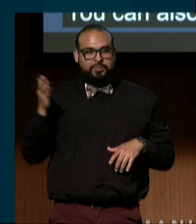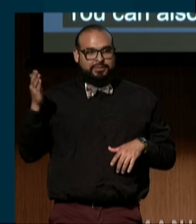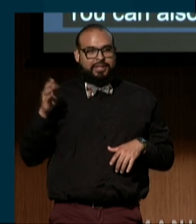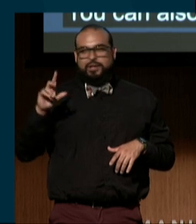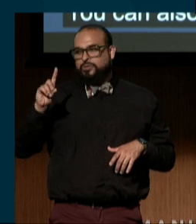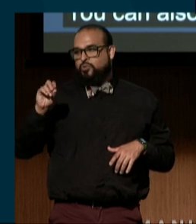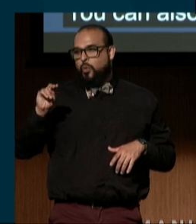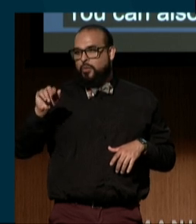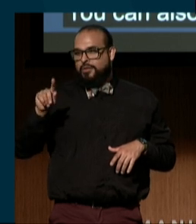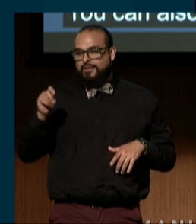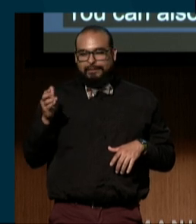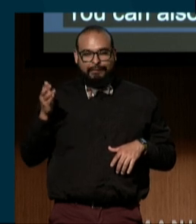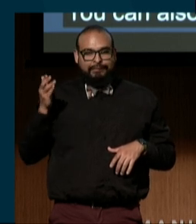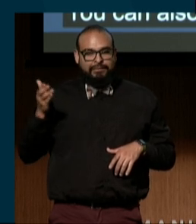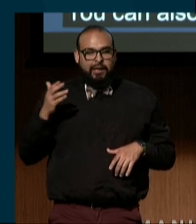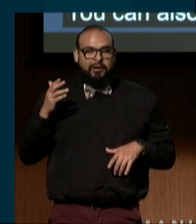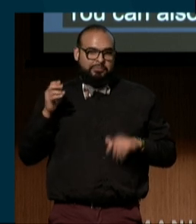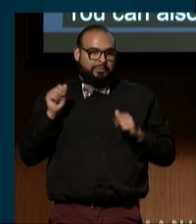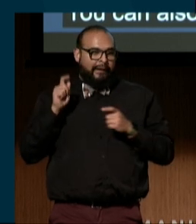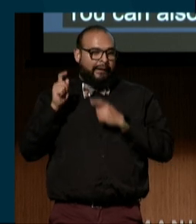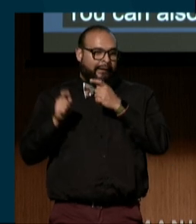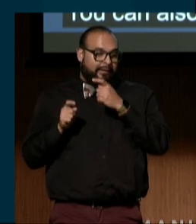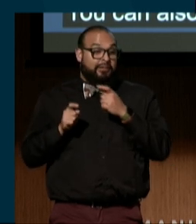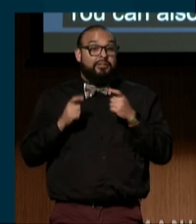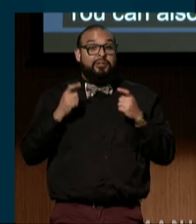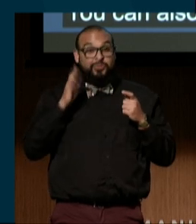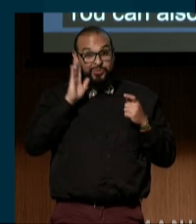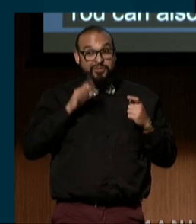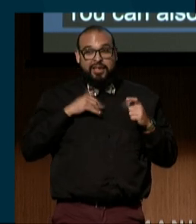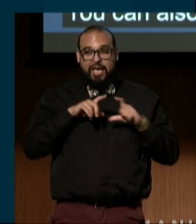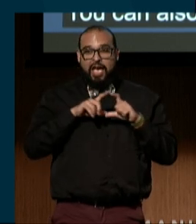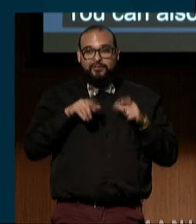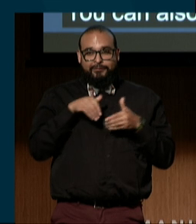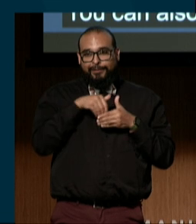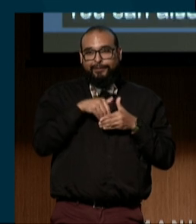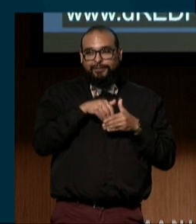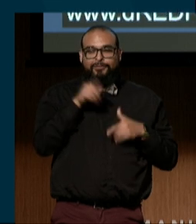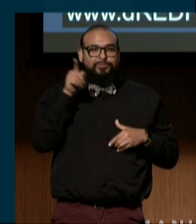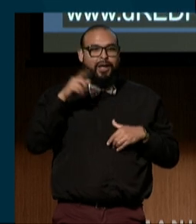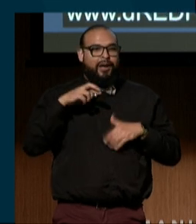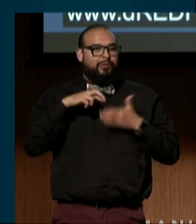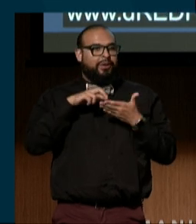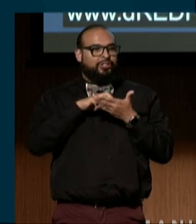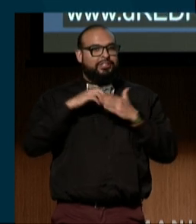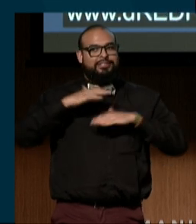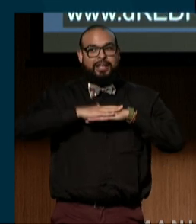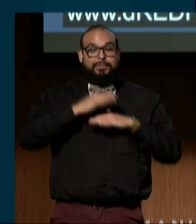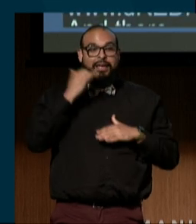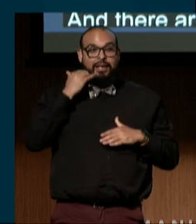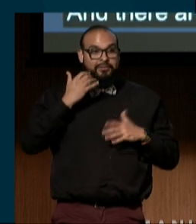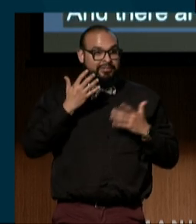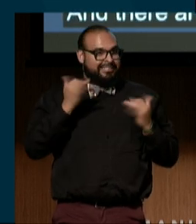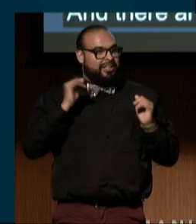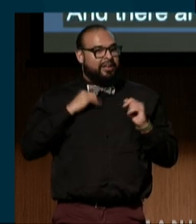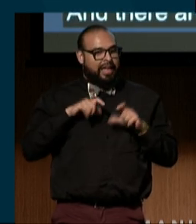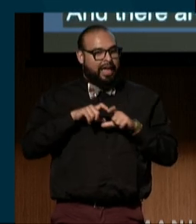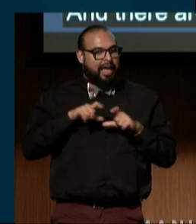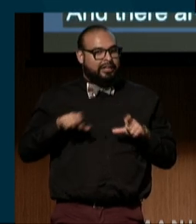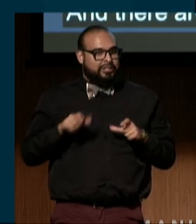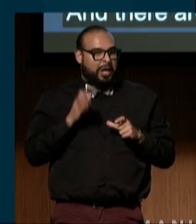And there are even envelopes at the registration table, if you still have a checkbook, I still have a checkbook.